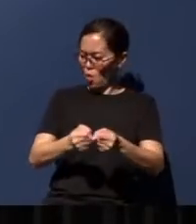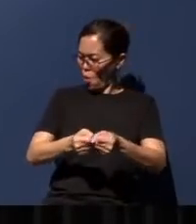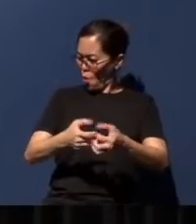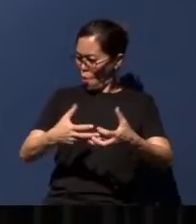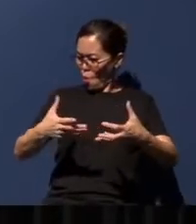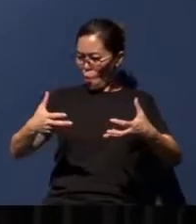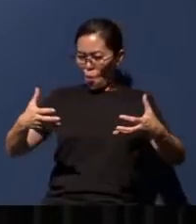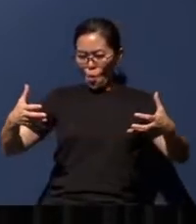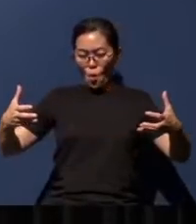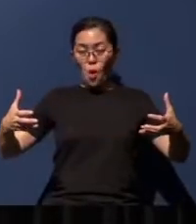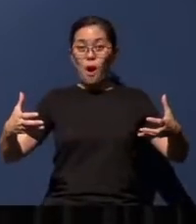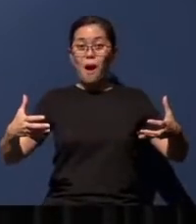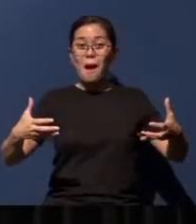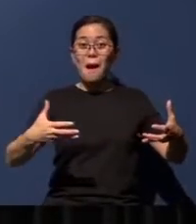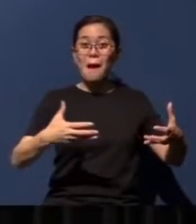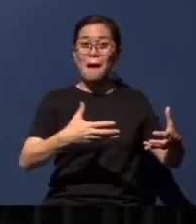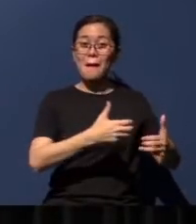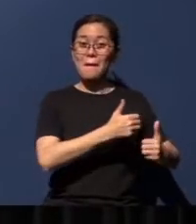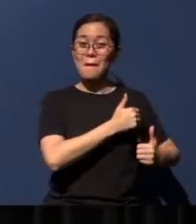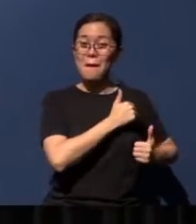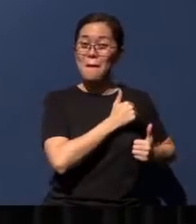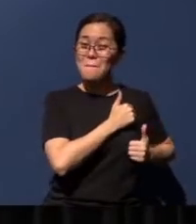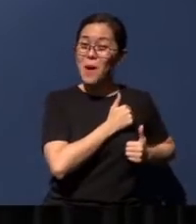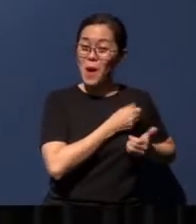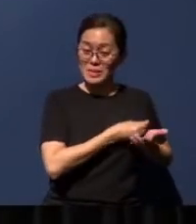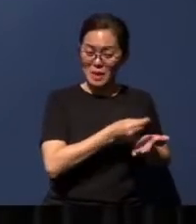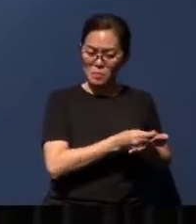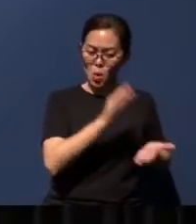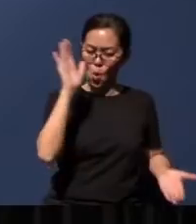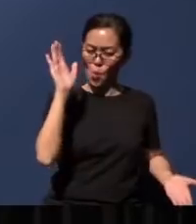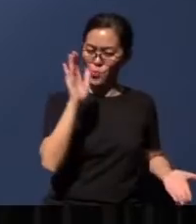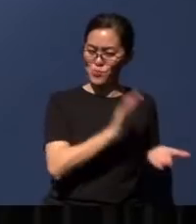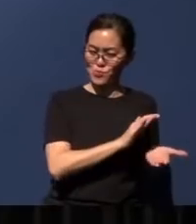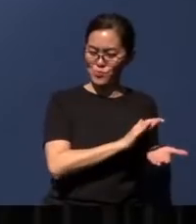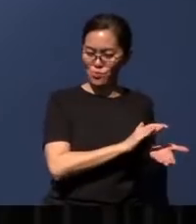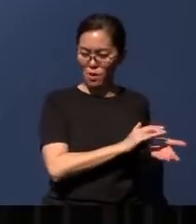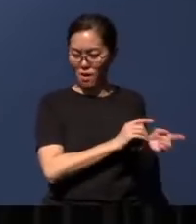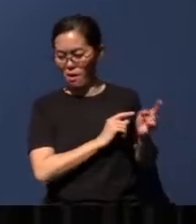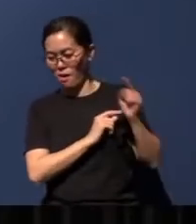in military expenditure, in military budgets, the impact that it will have on the world